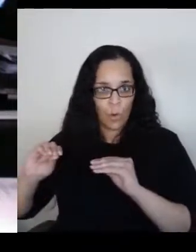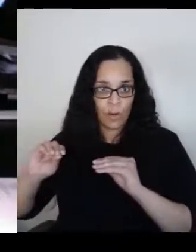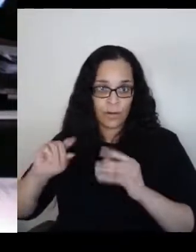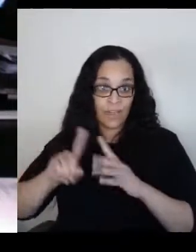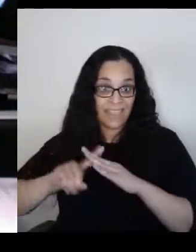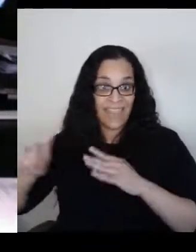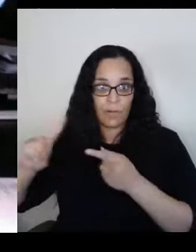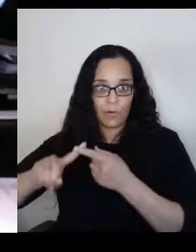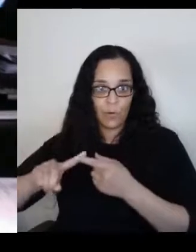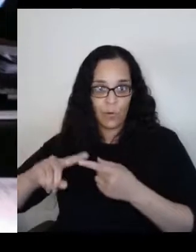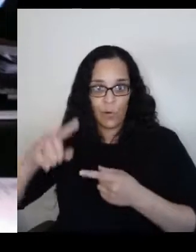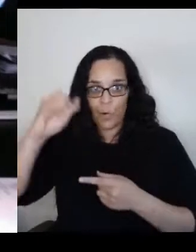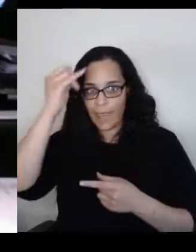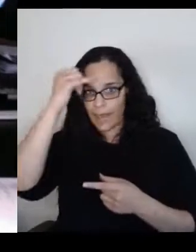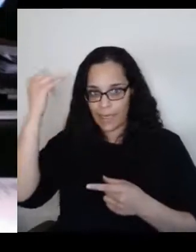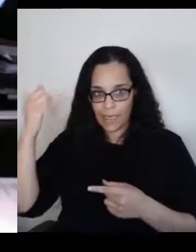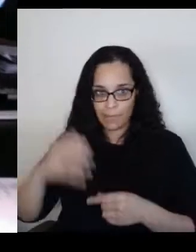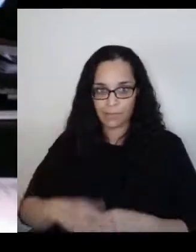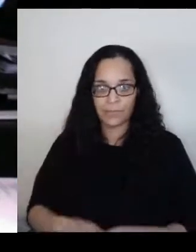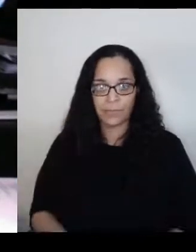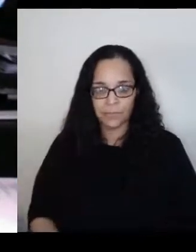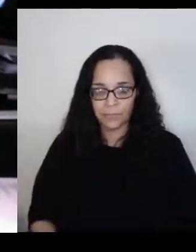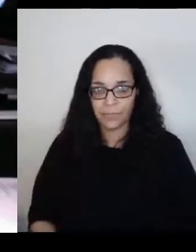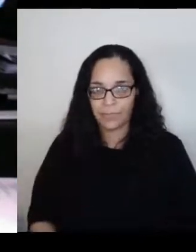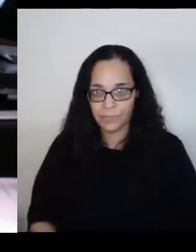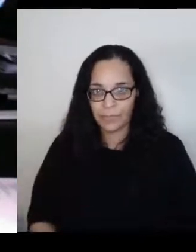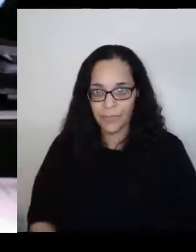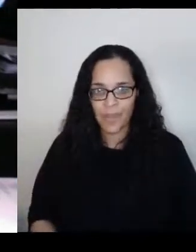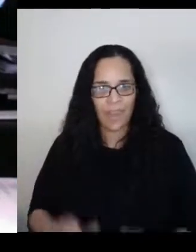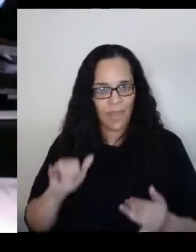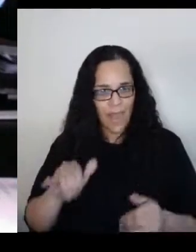How it has shaped, you know, my path in that.